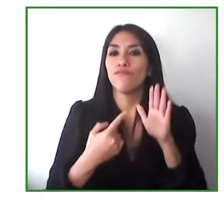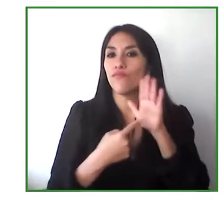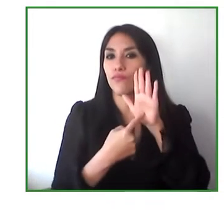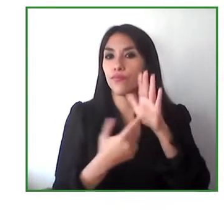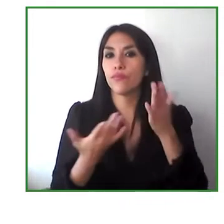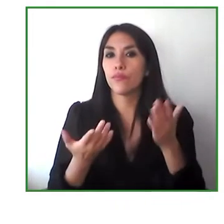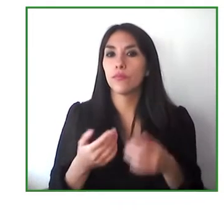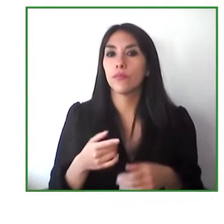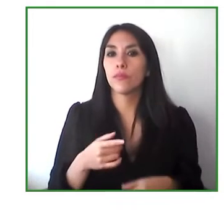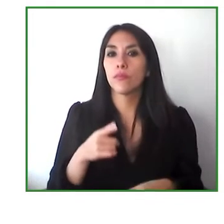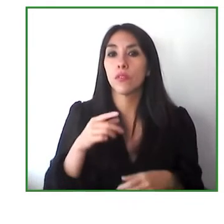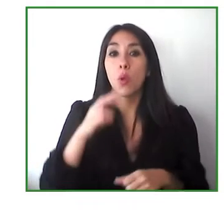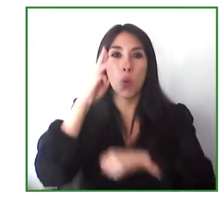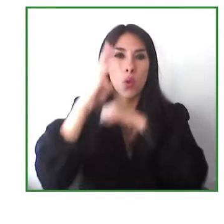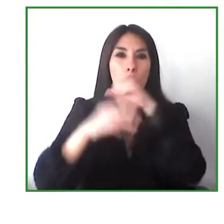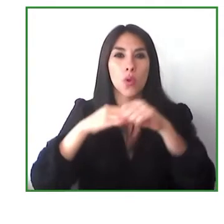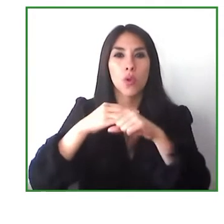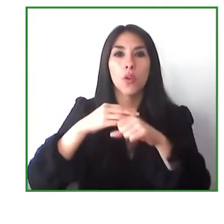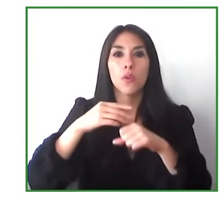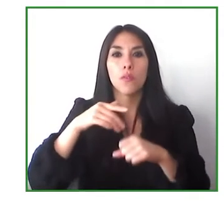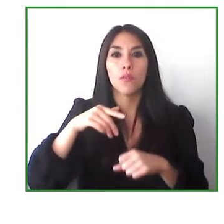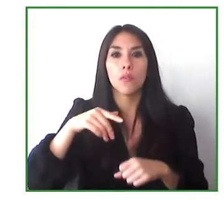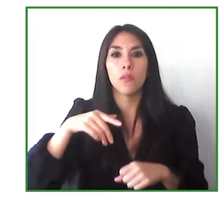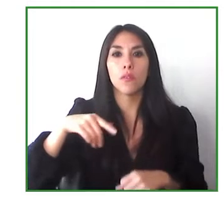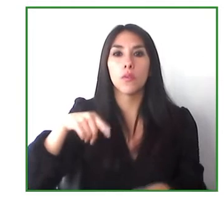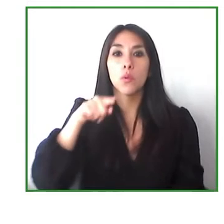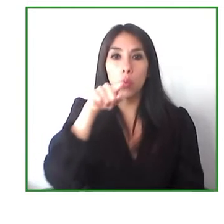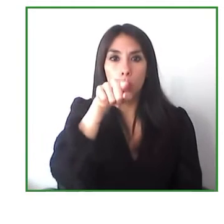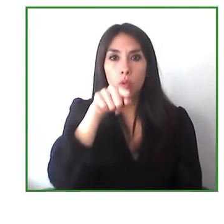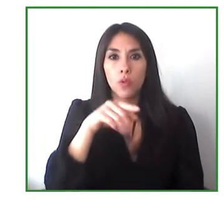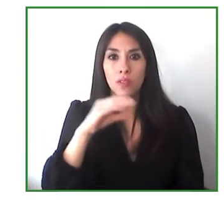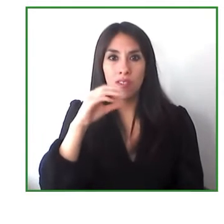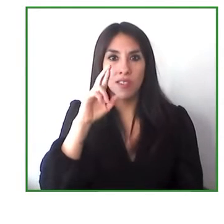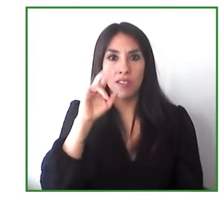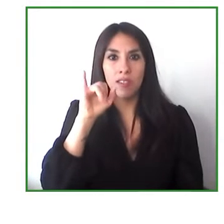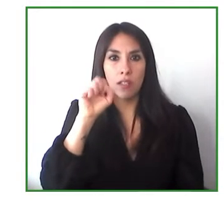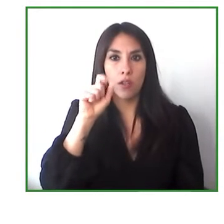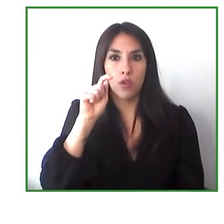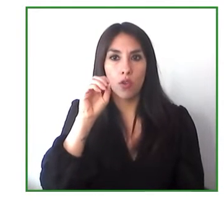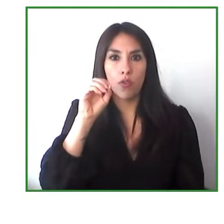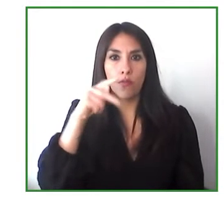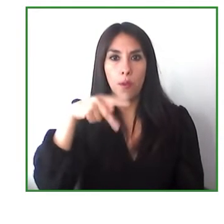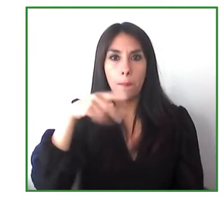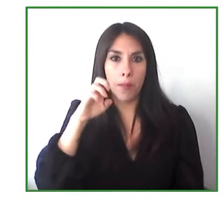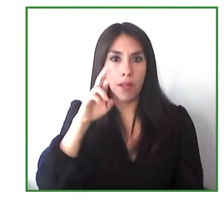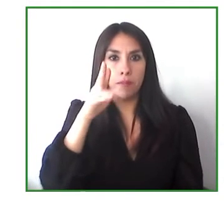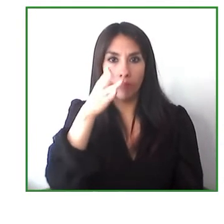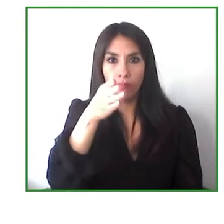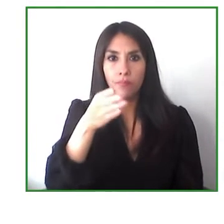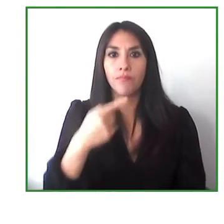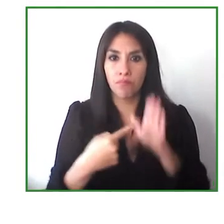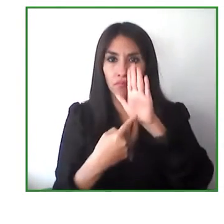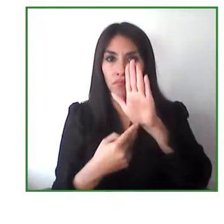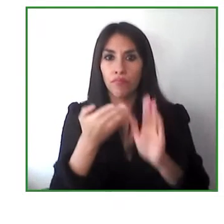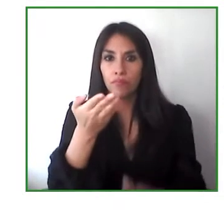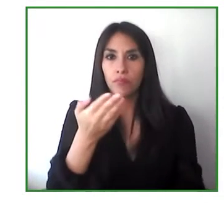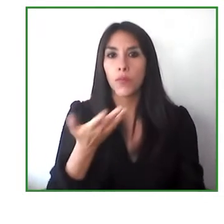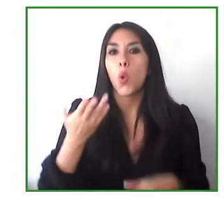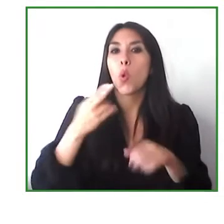who is going to present world around you he is going to use north american language